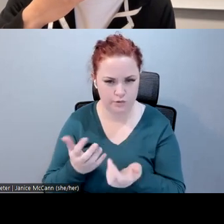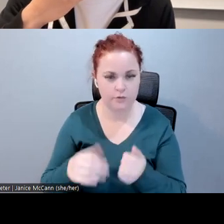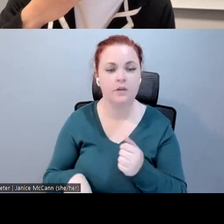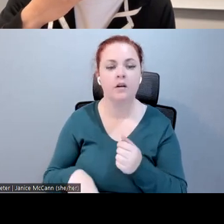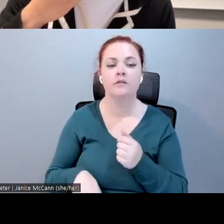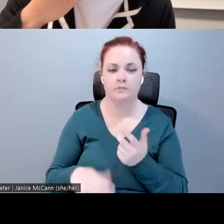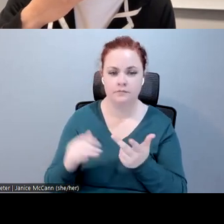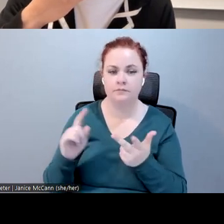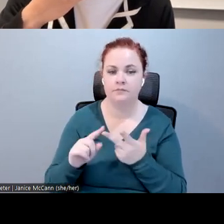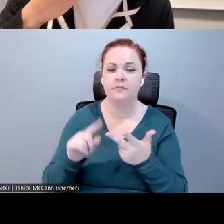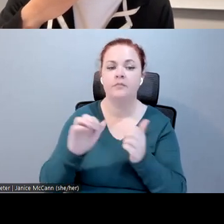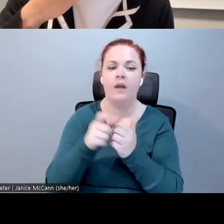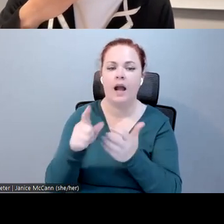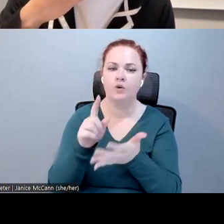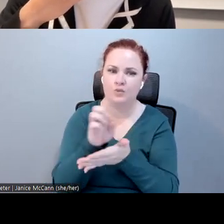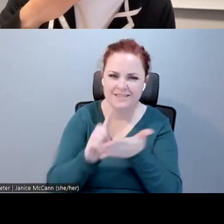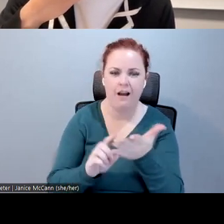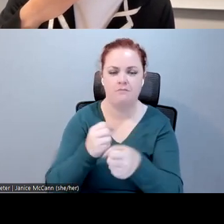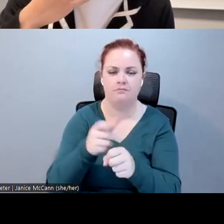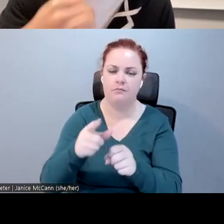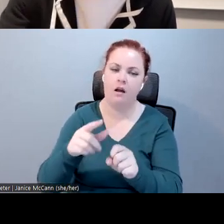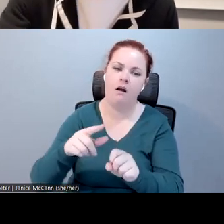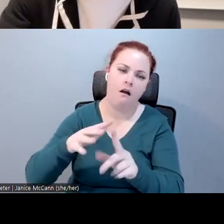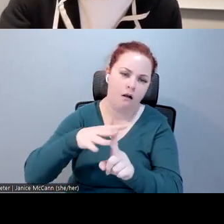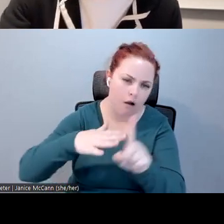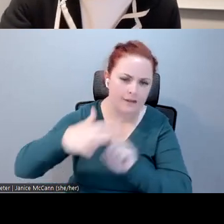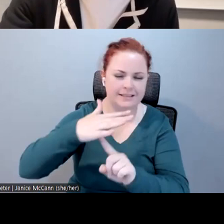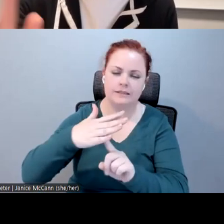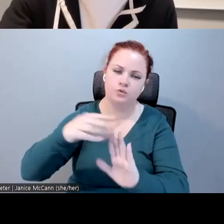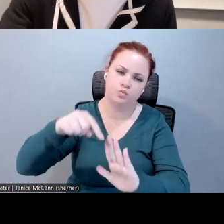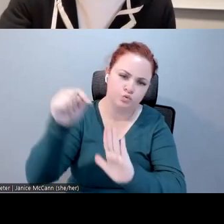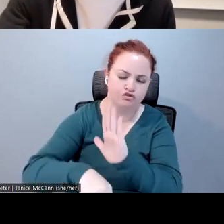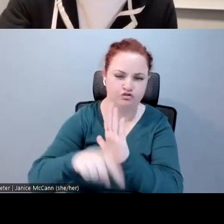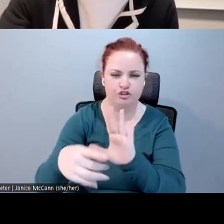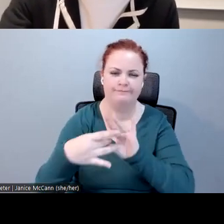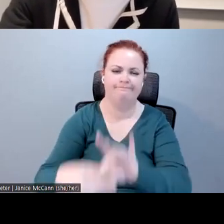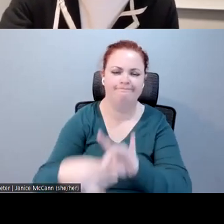context-rich live captions in VR environments, like game settings